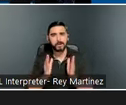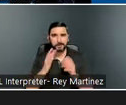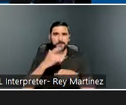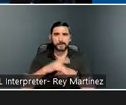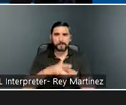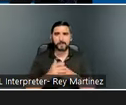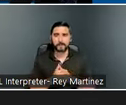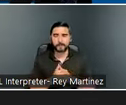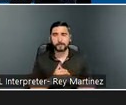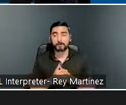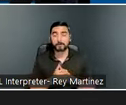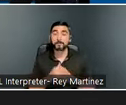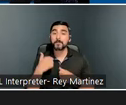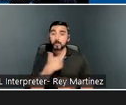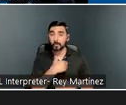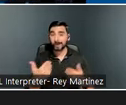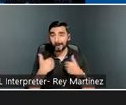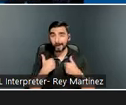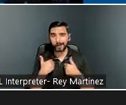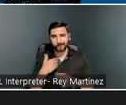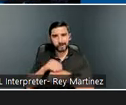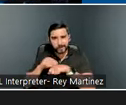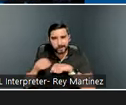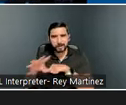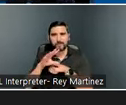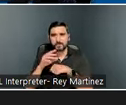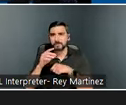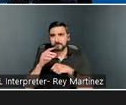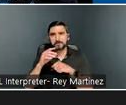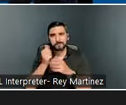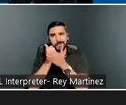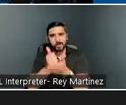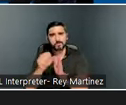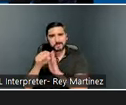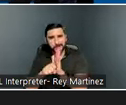technical assistance resources to help support states and communities and territories and